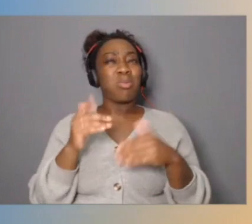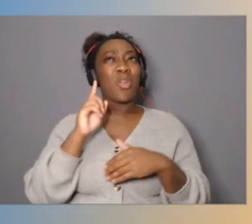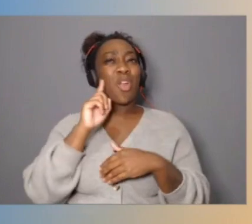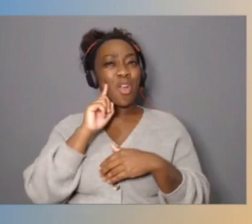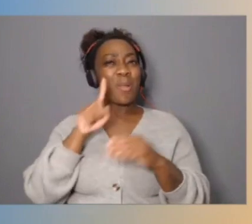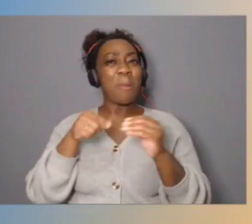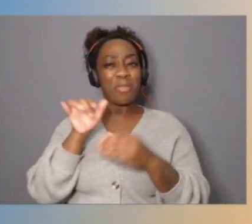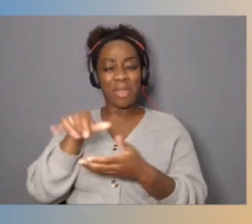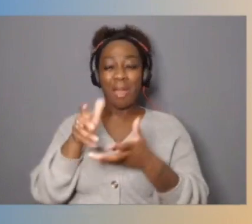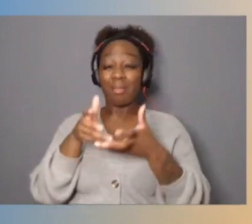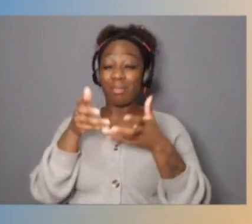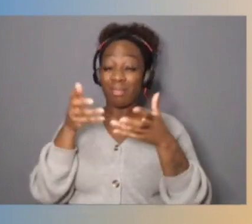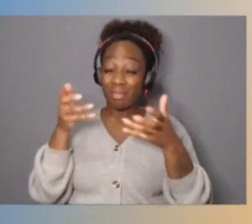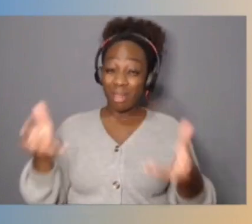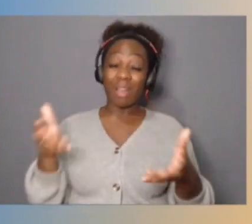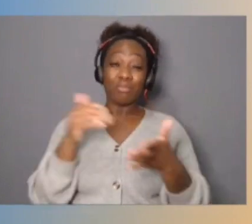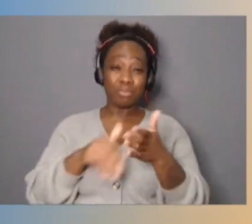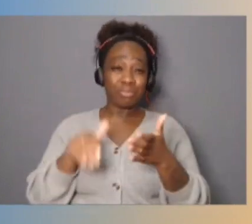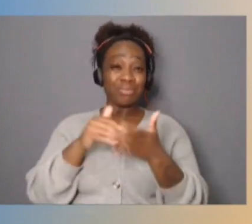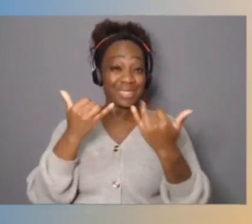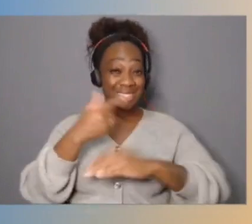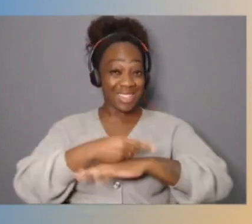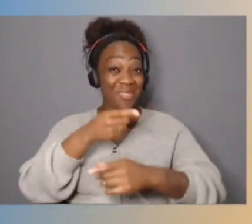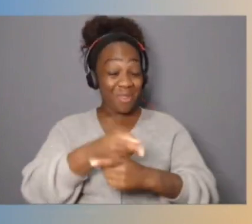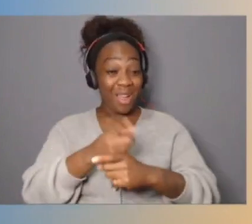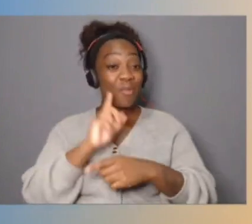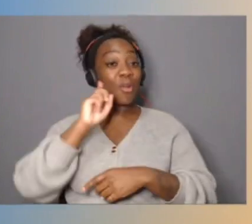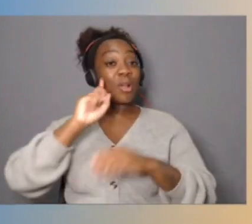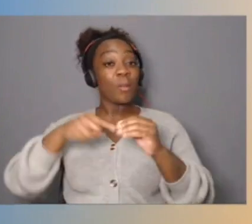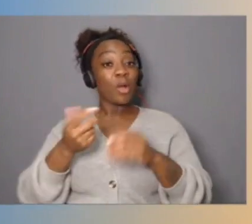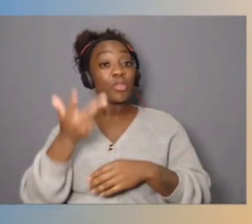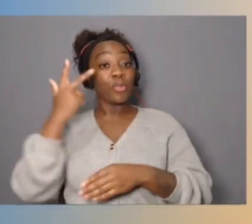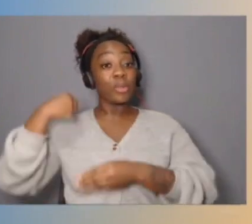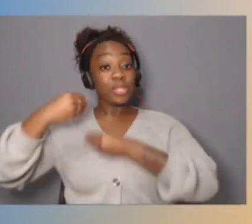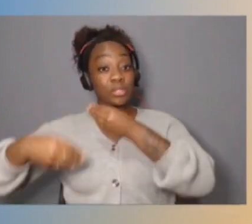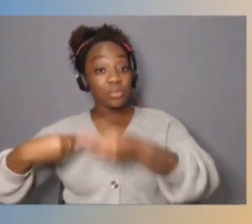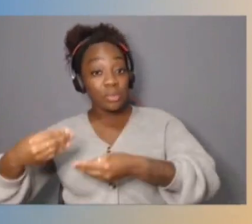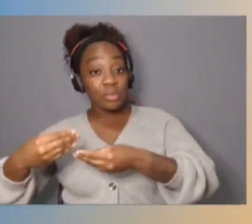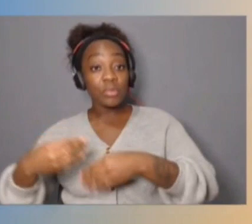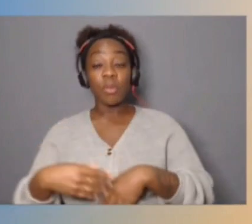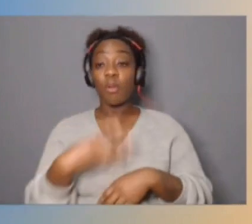we've done three generations in four years, we've done 13 different instance types